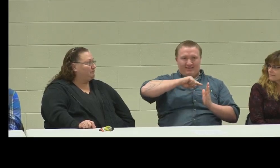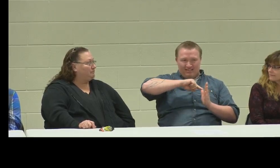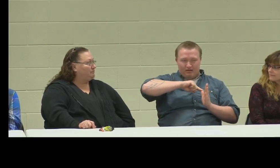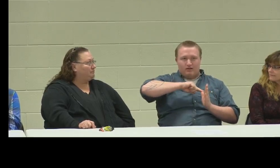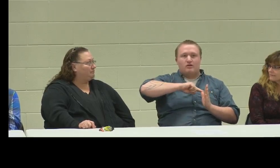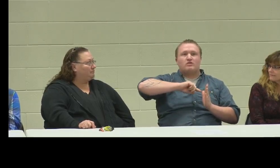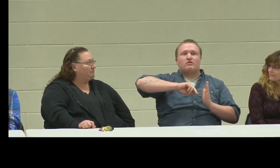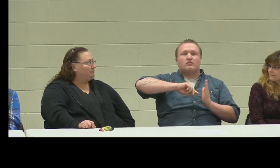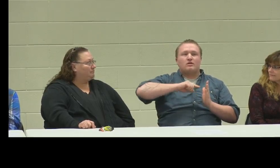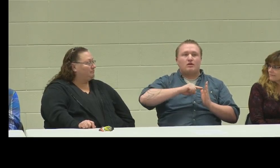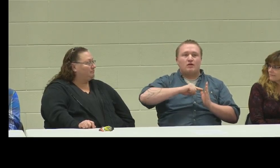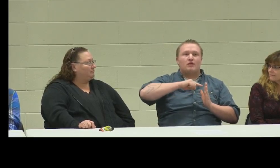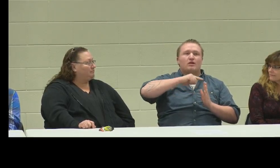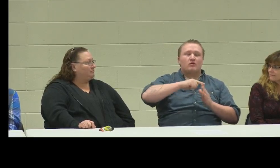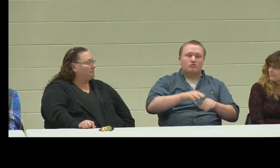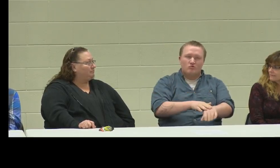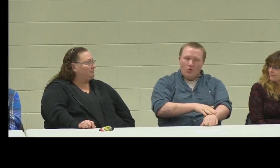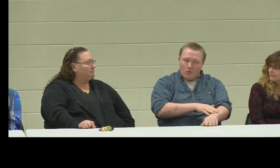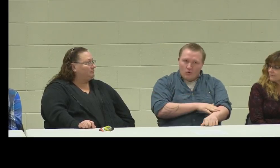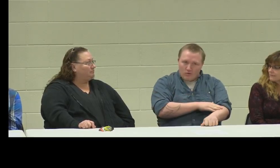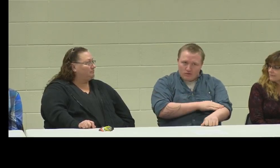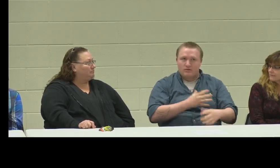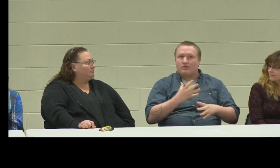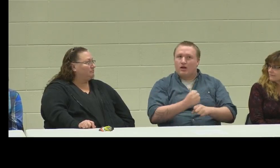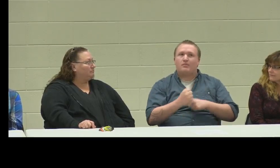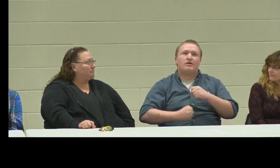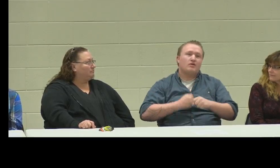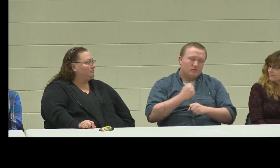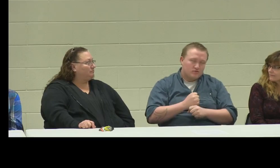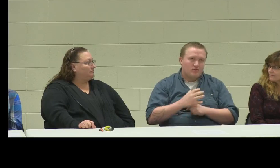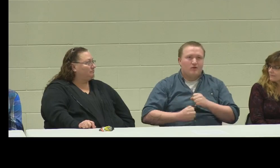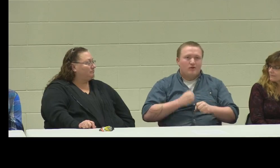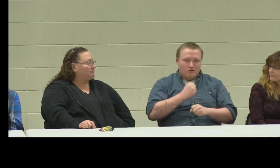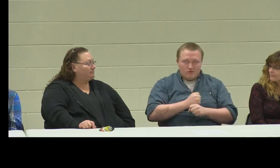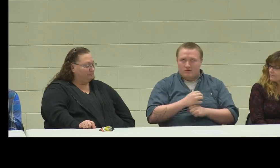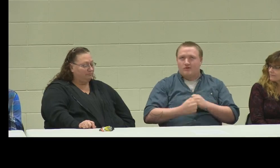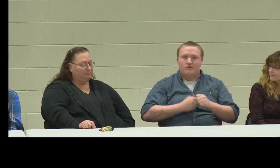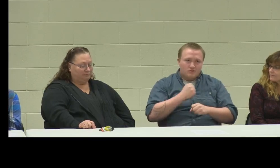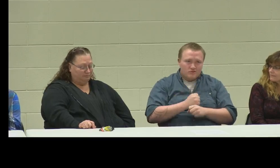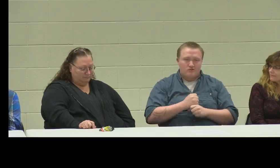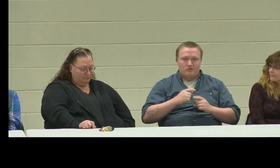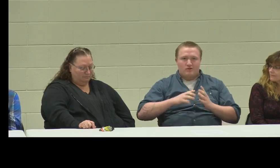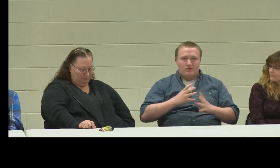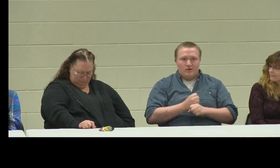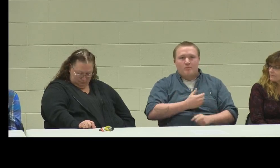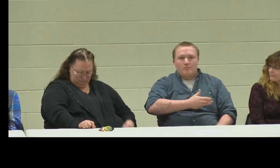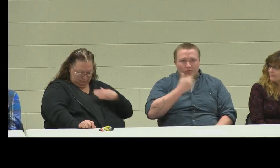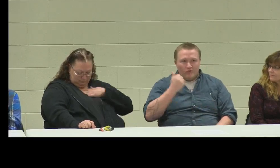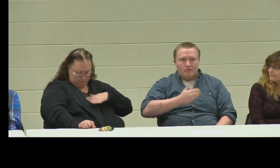and start over again and take it slower and learn each step. So it took years, year after year,